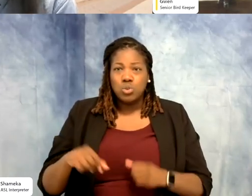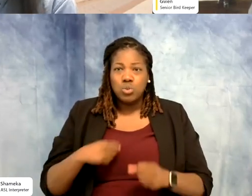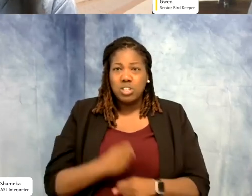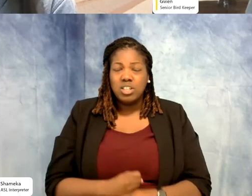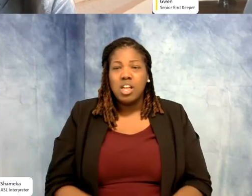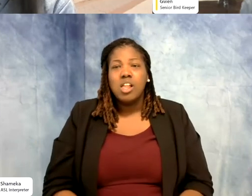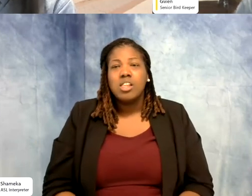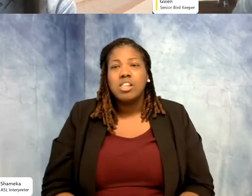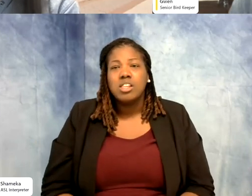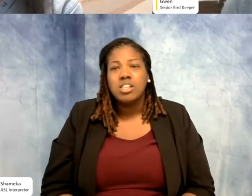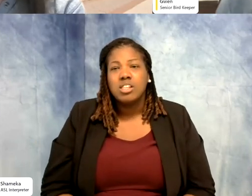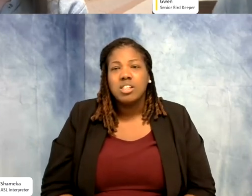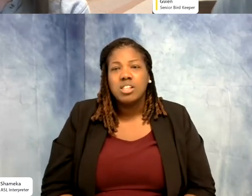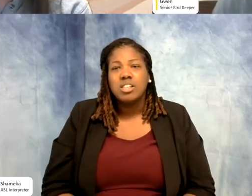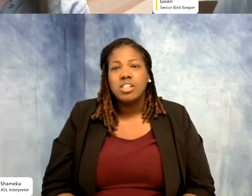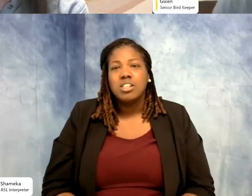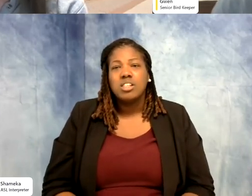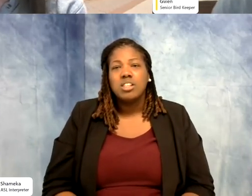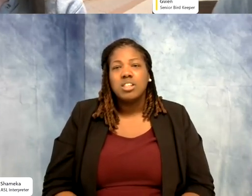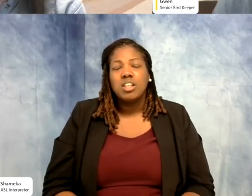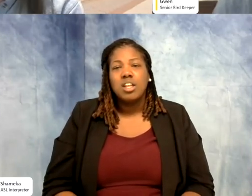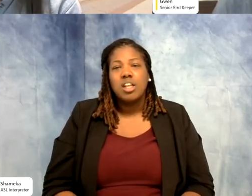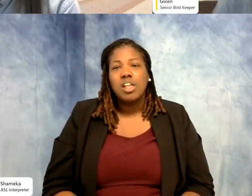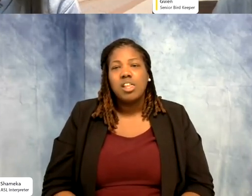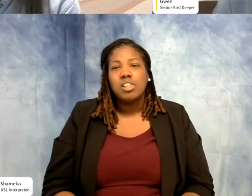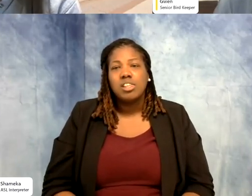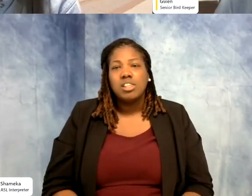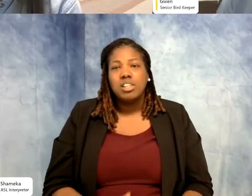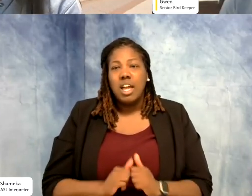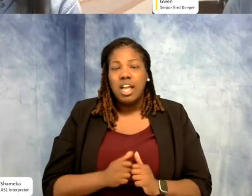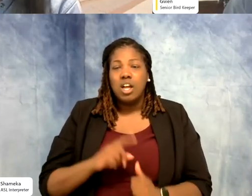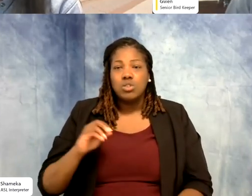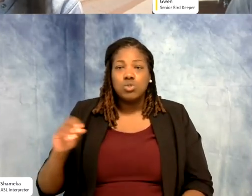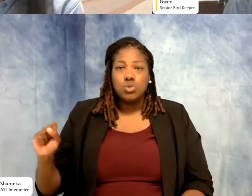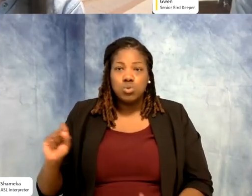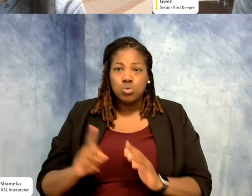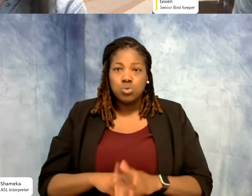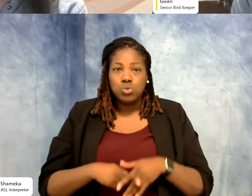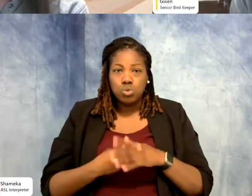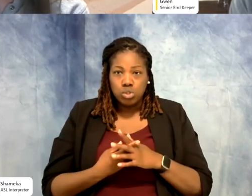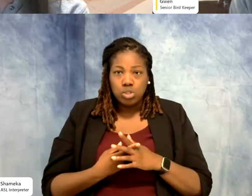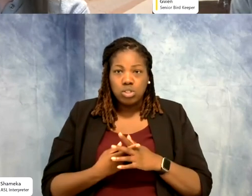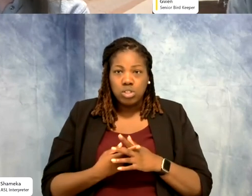I think it speaks a lot about how zoos have changed. It's not put that hyena out, it dies,